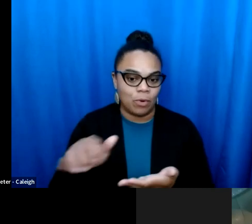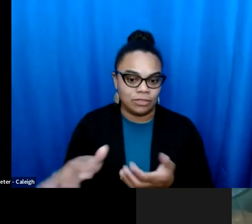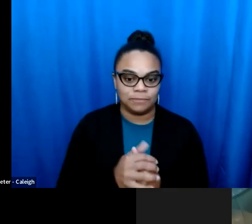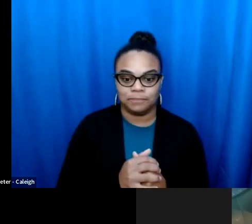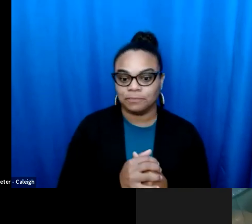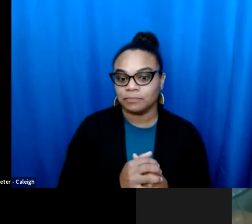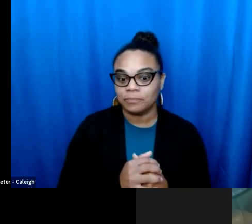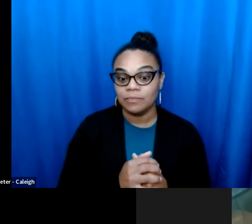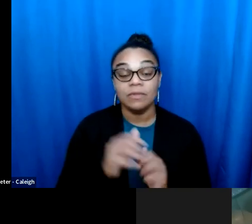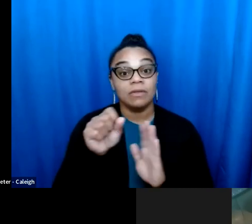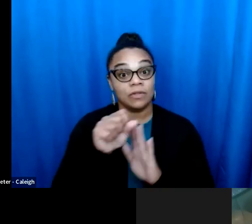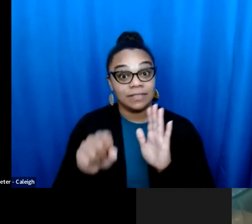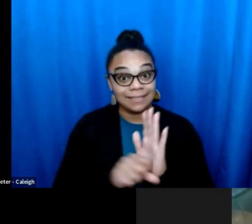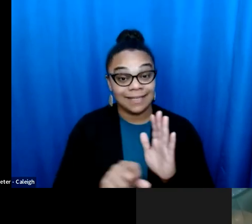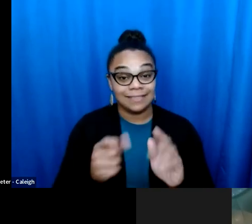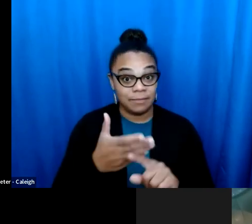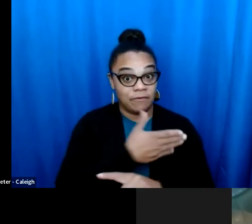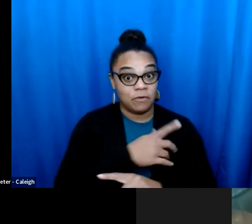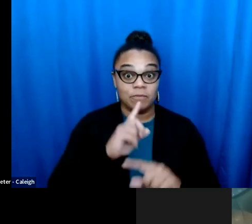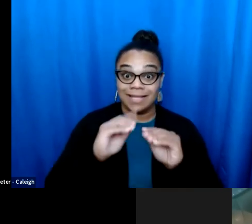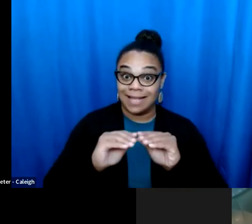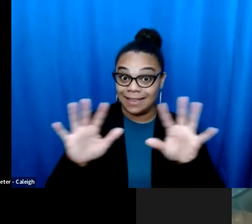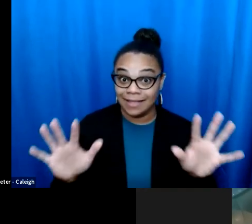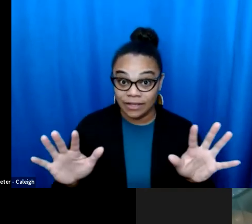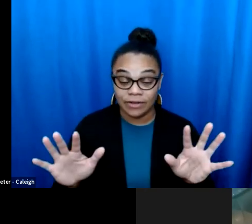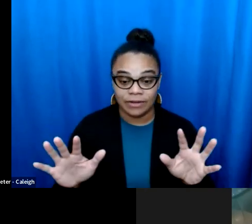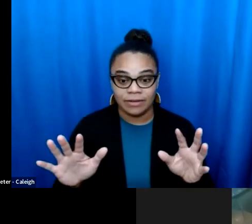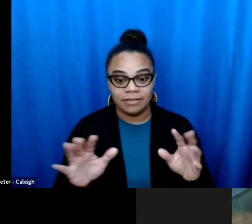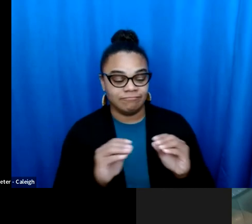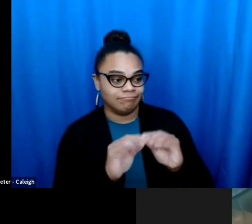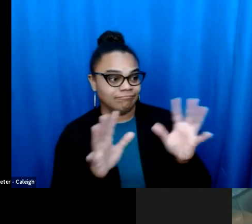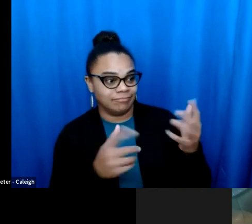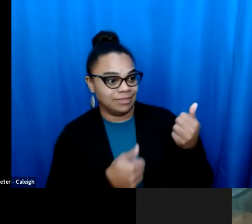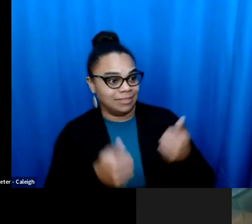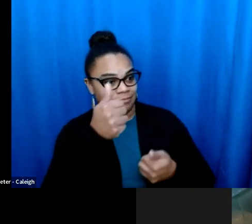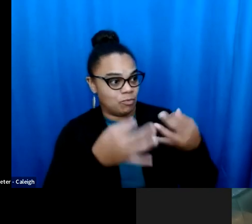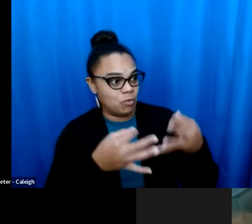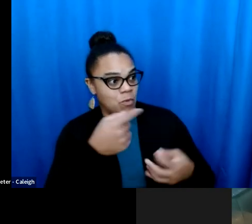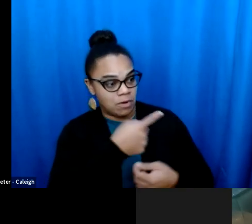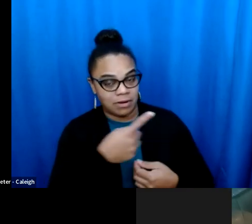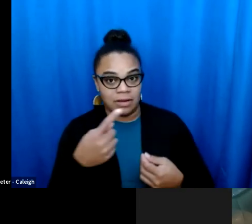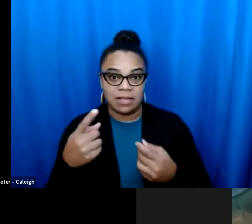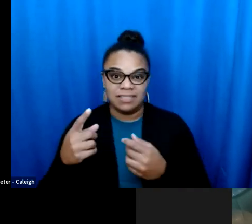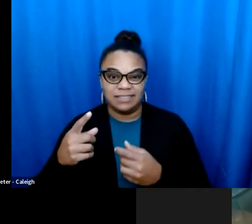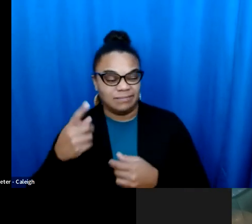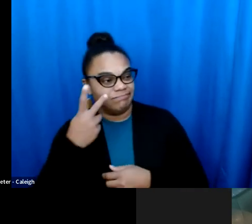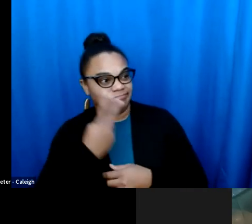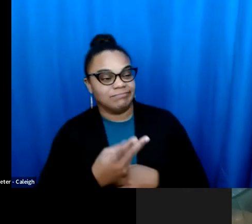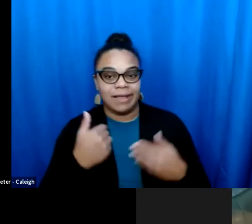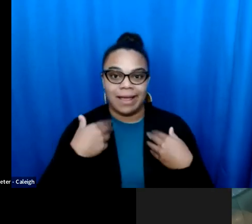of the state [broken audio] what paved the way for a total ban on abortion. Every single [broken audio]. When the states were very clear, it was